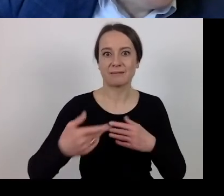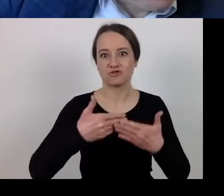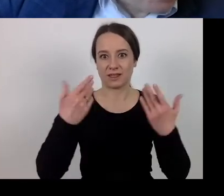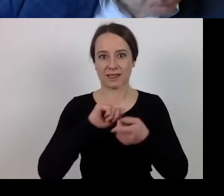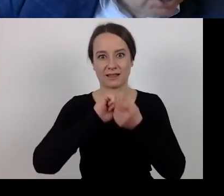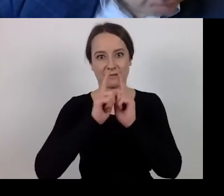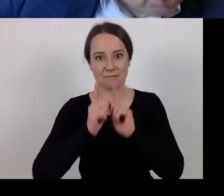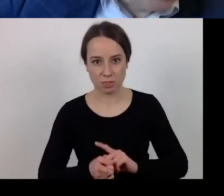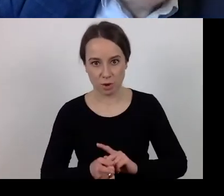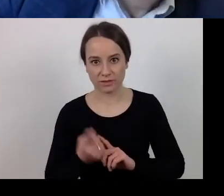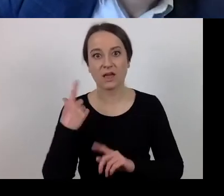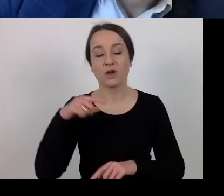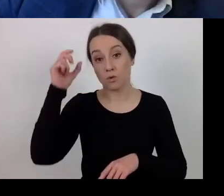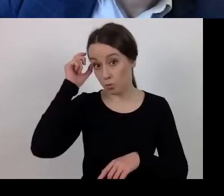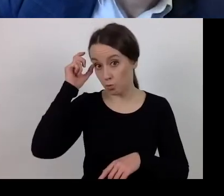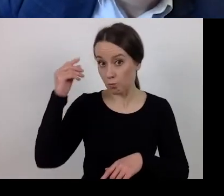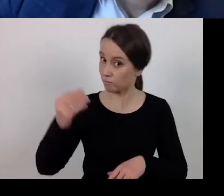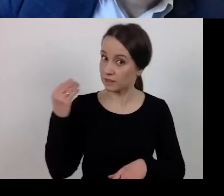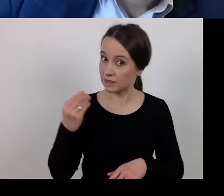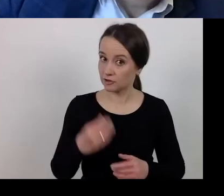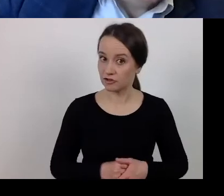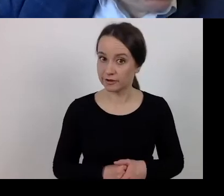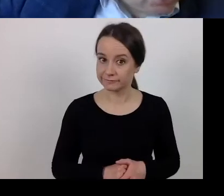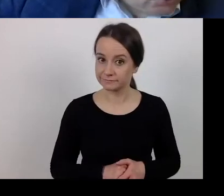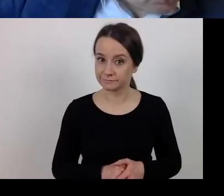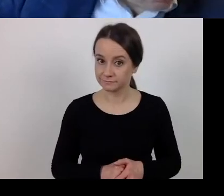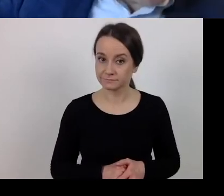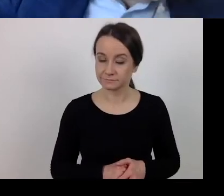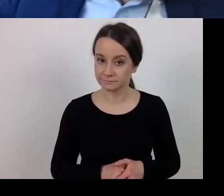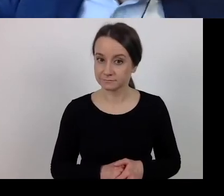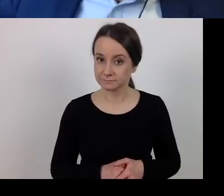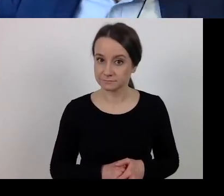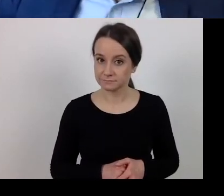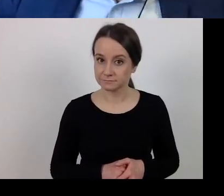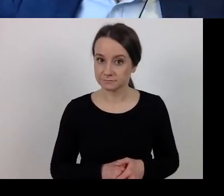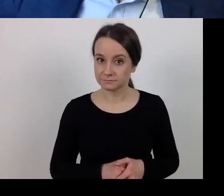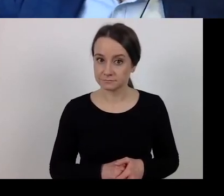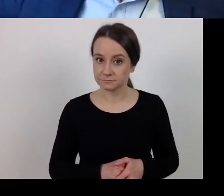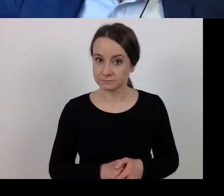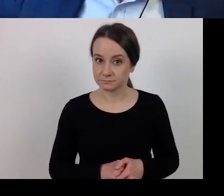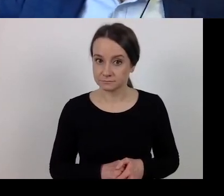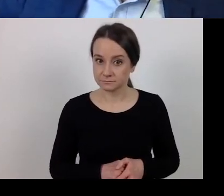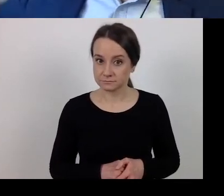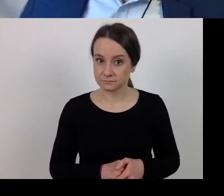also as regards the application